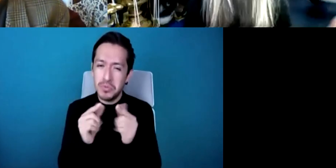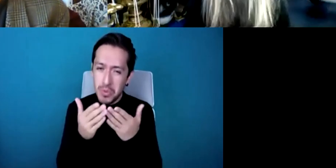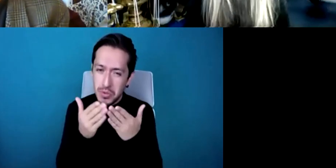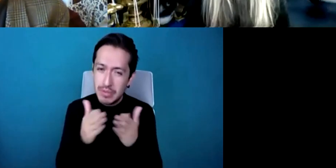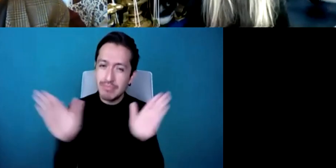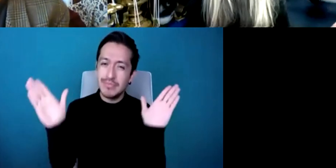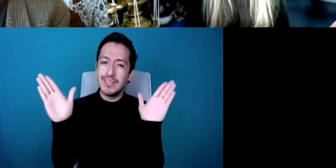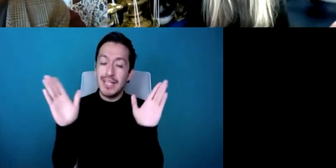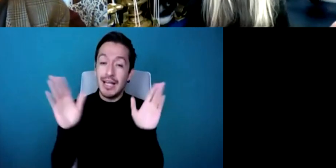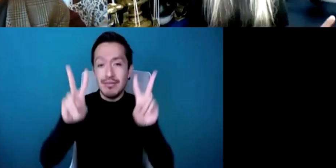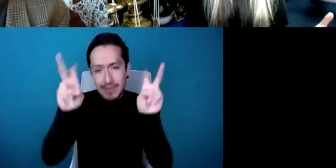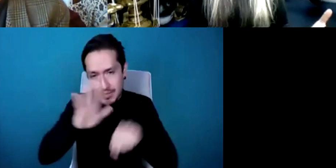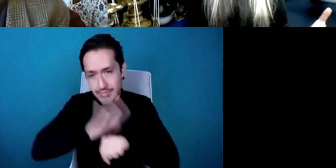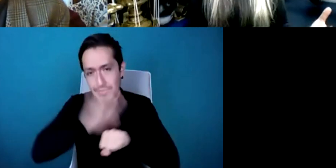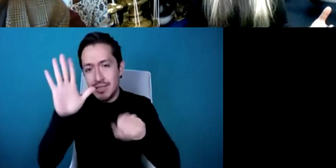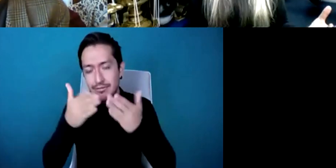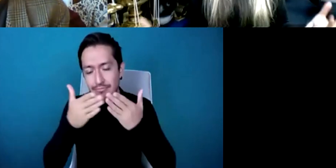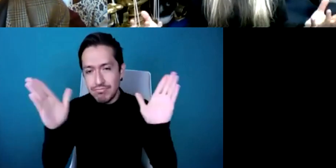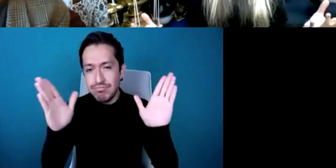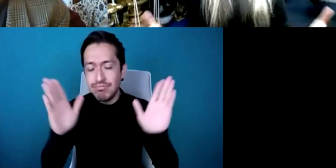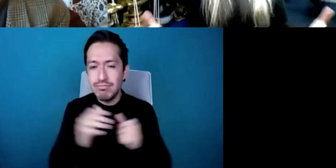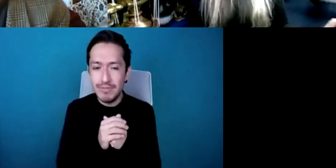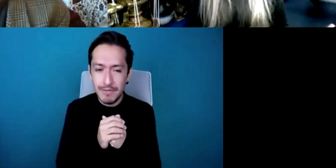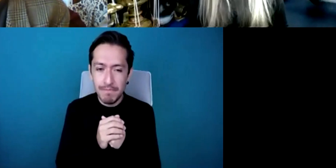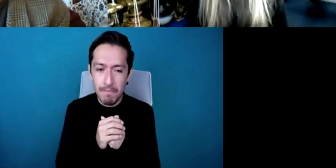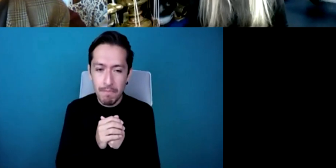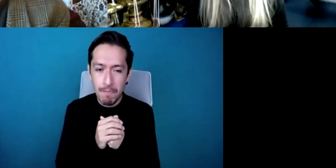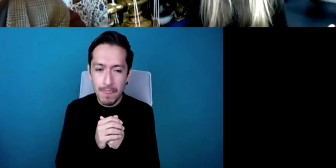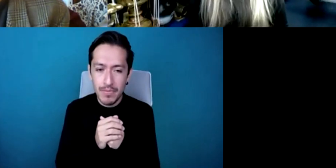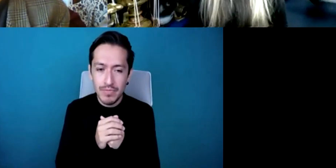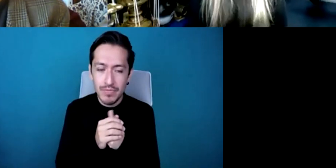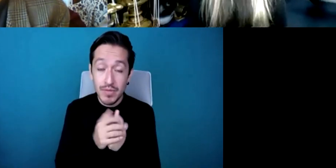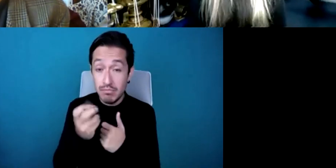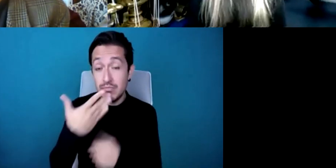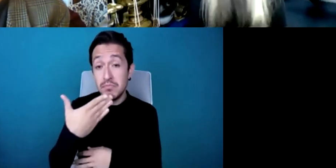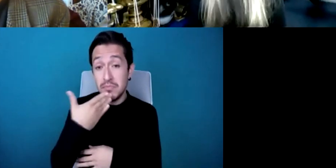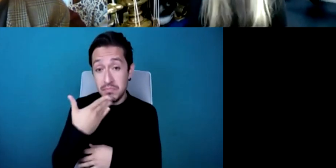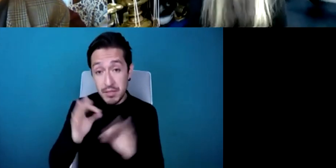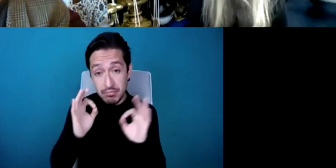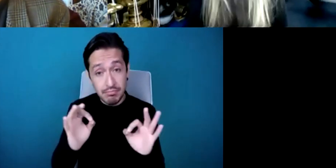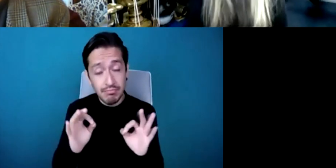in a way and it that's great so it's difficult to really know